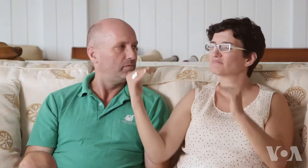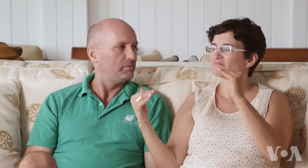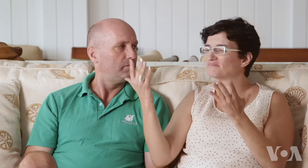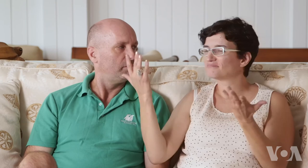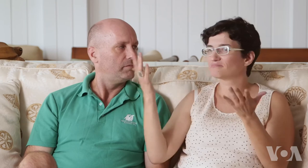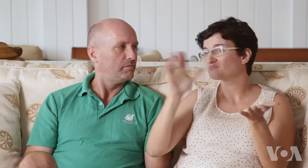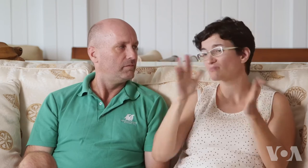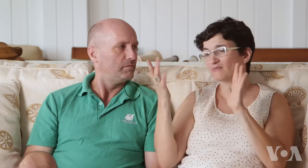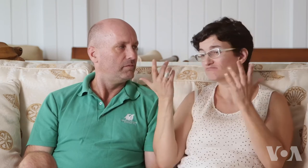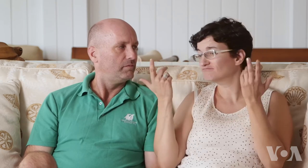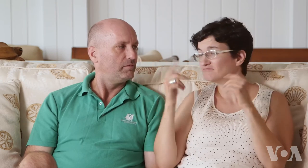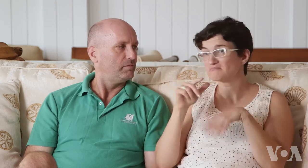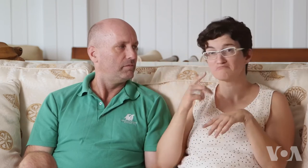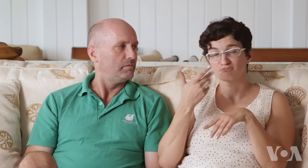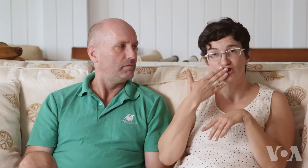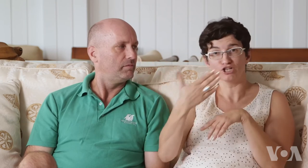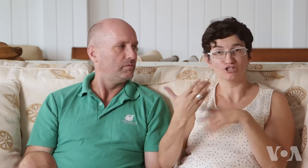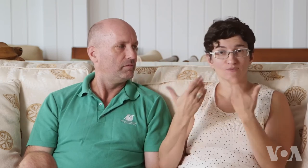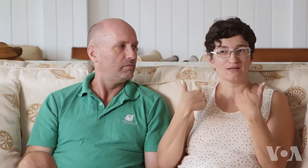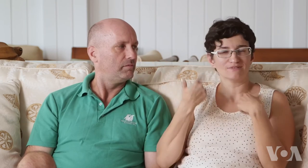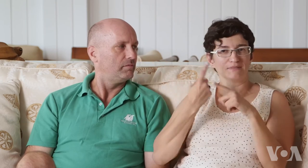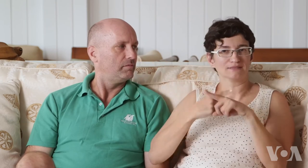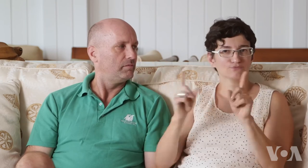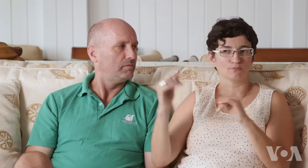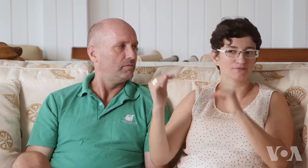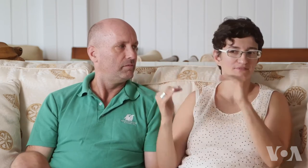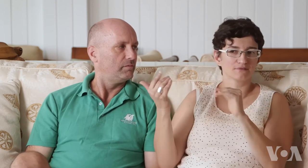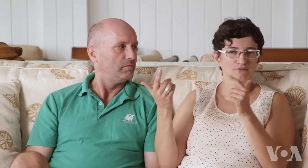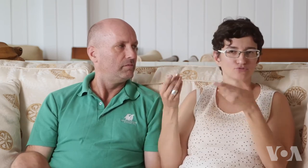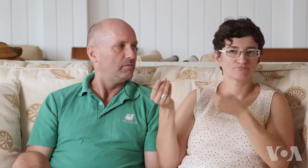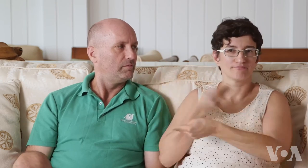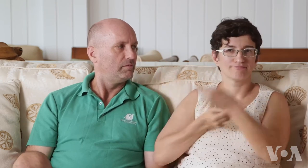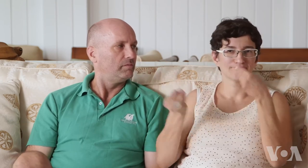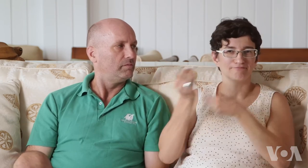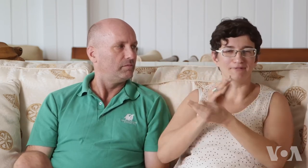It’s good for us to have those differences it’s nice.